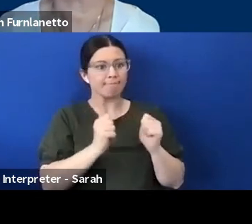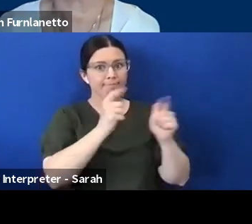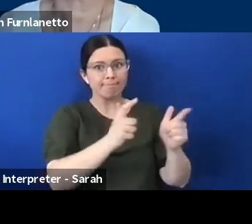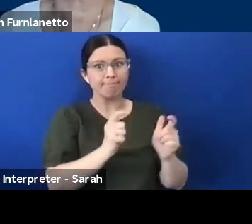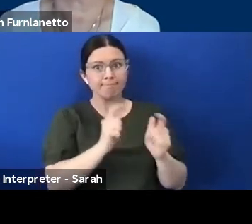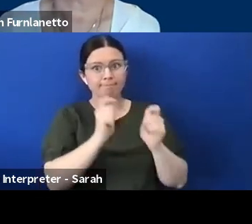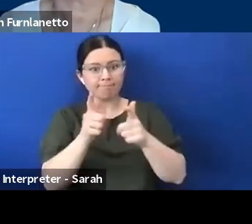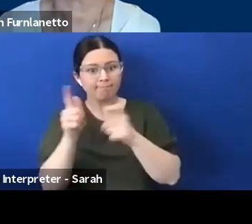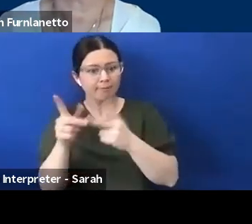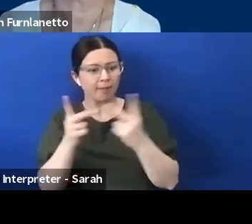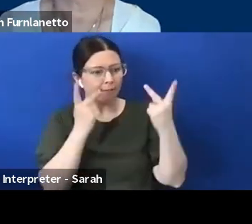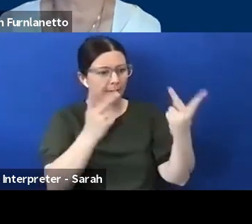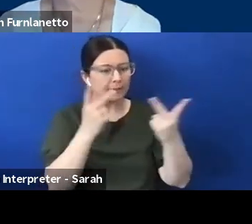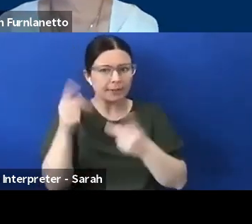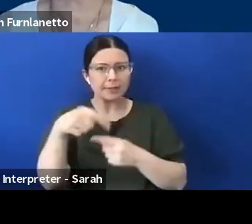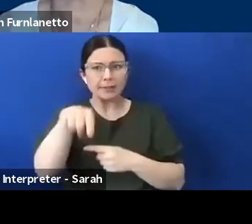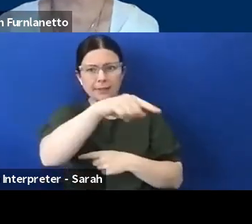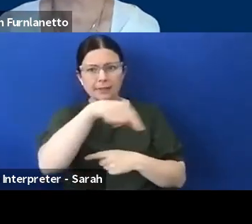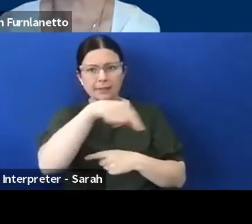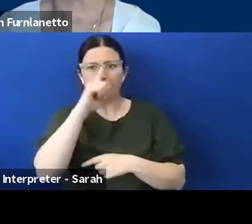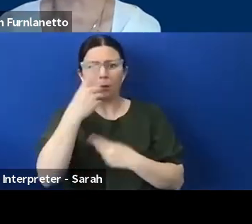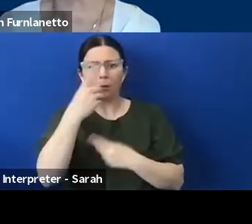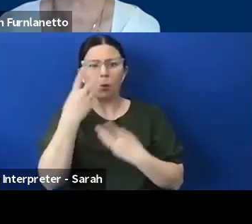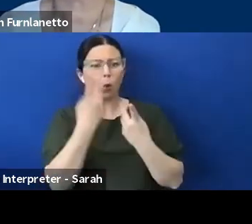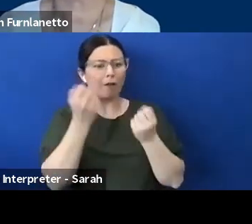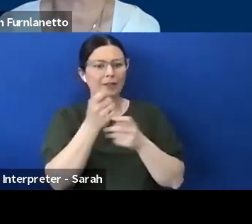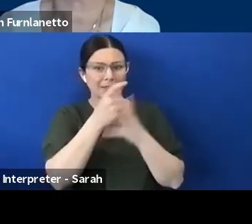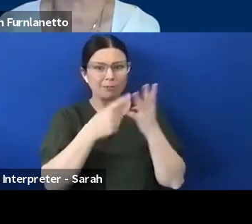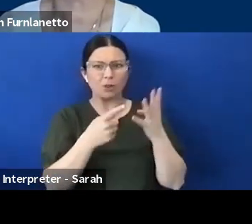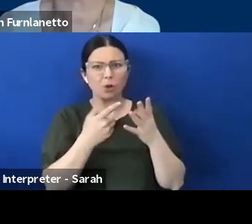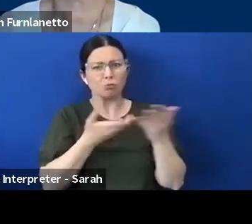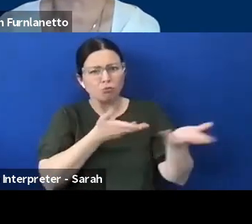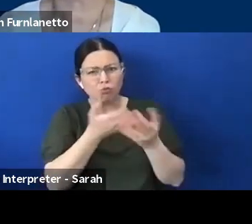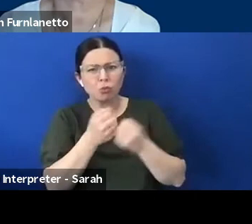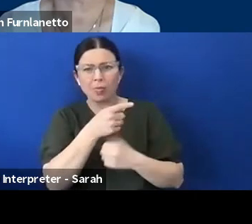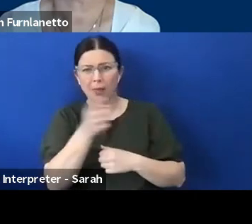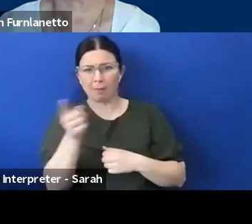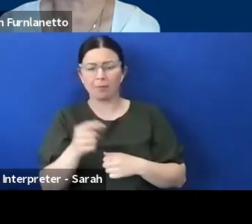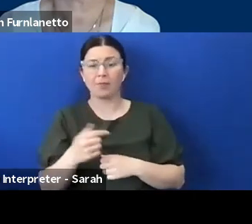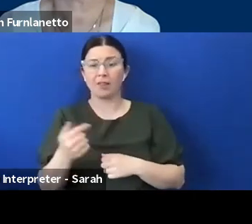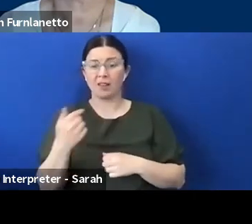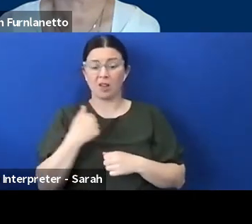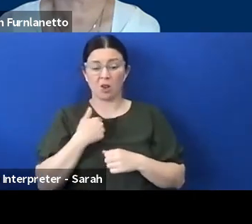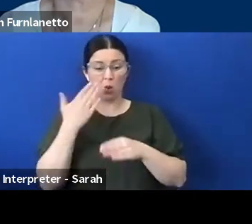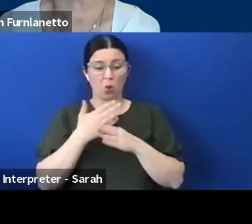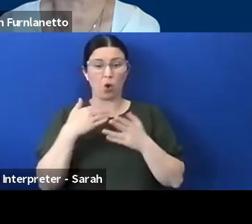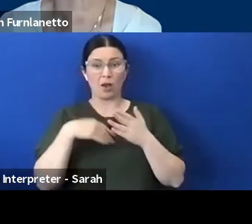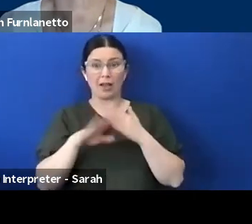community and talk to them because I work in a community with a lot of rural and regional people